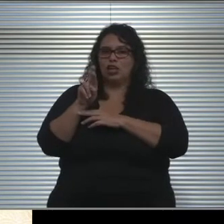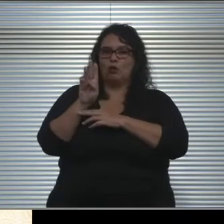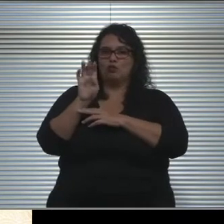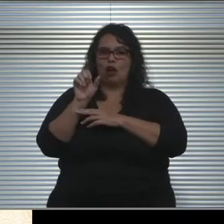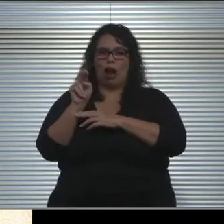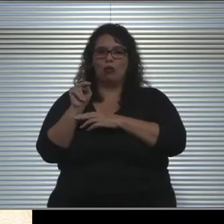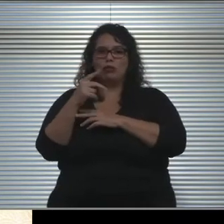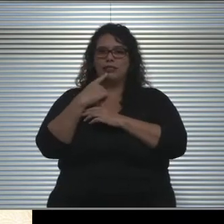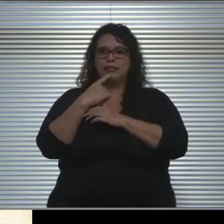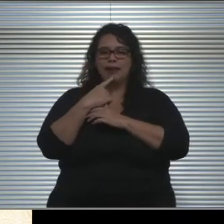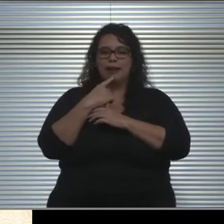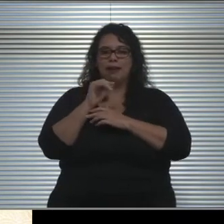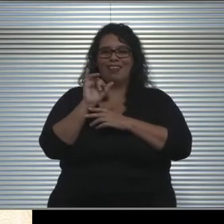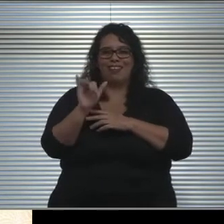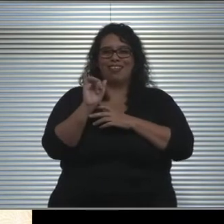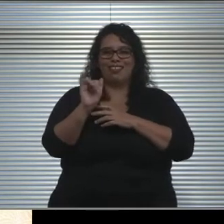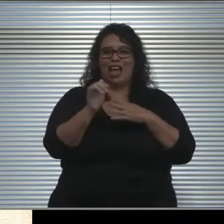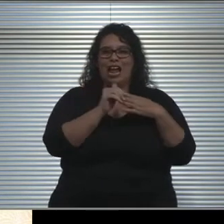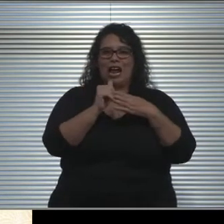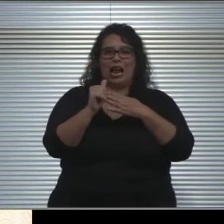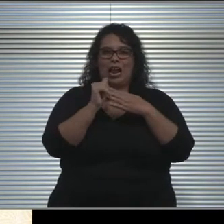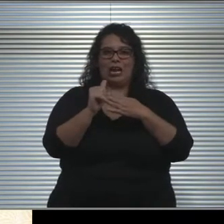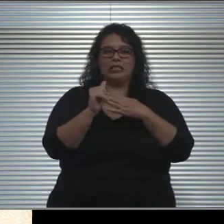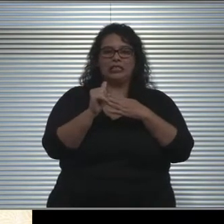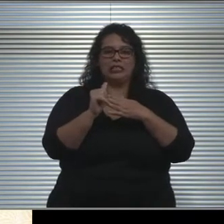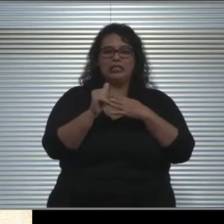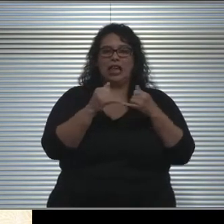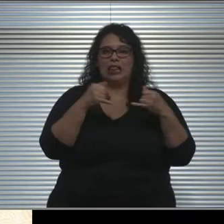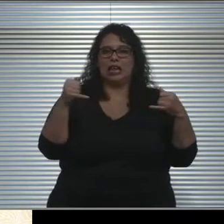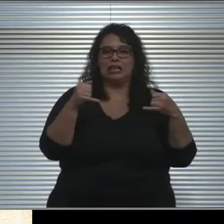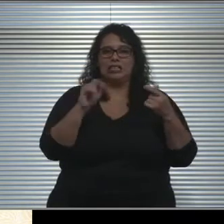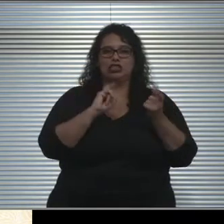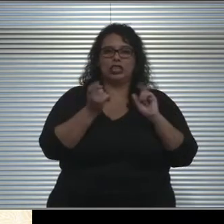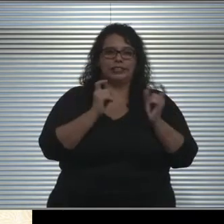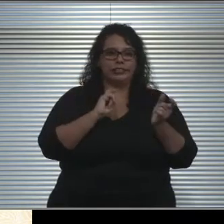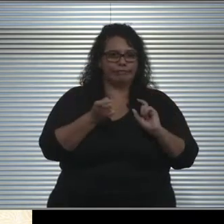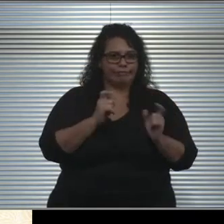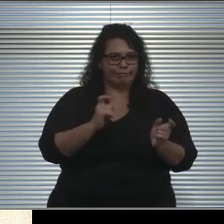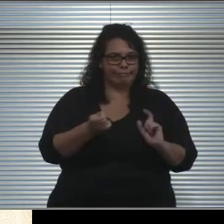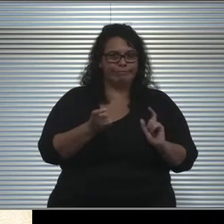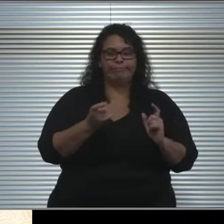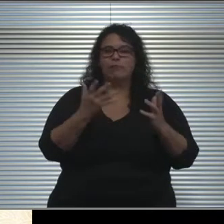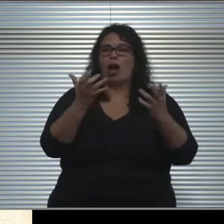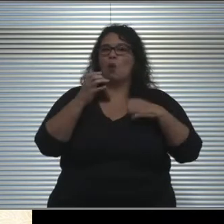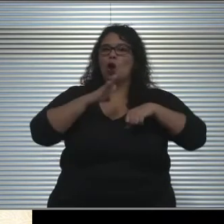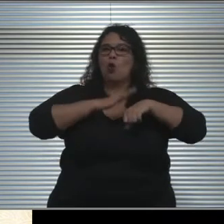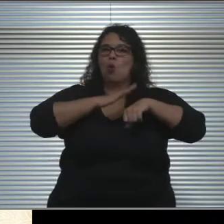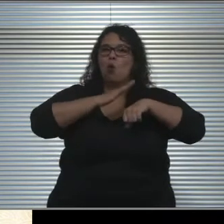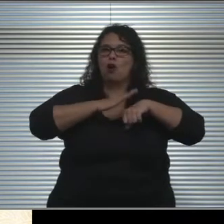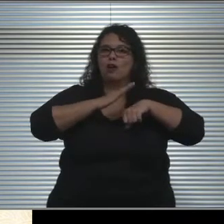that guidance changes frequently. So I just wanna warn some of our parents and our community members out there,